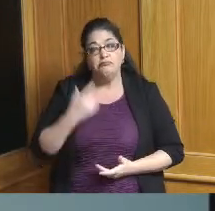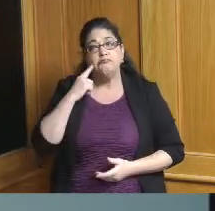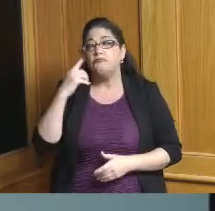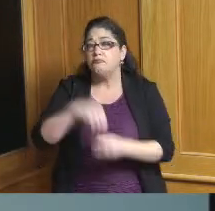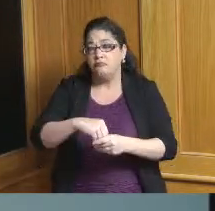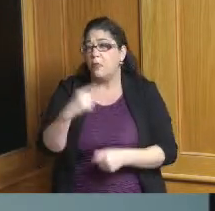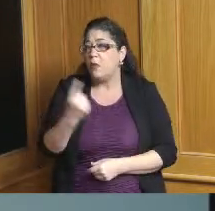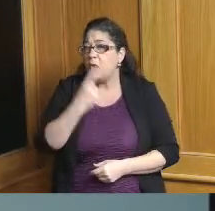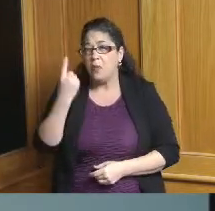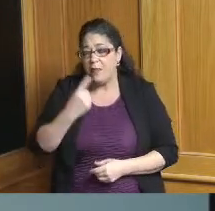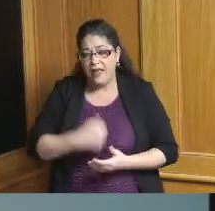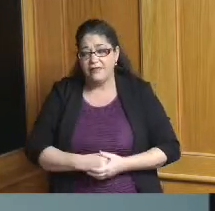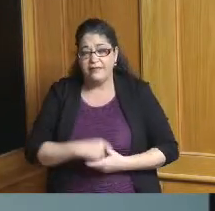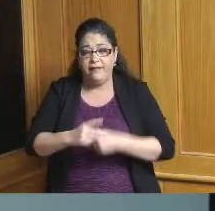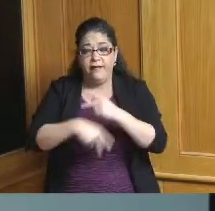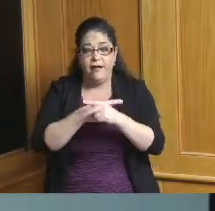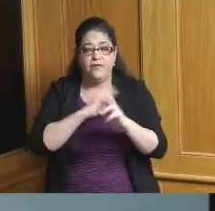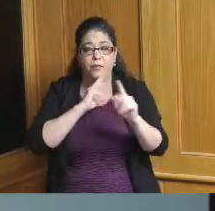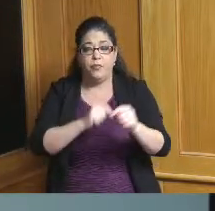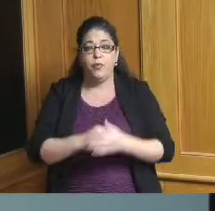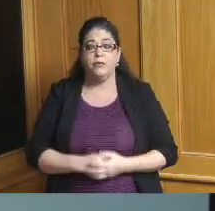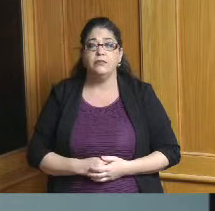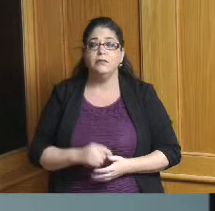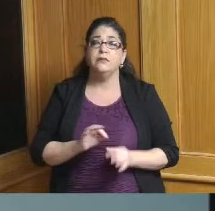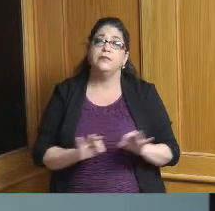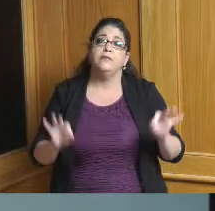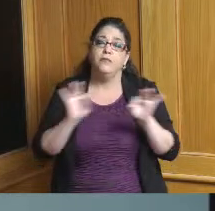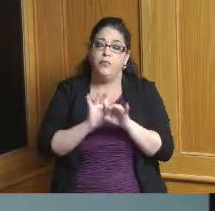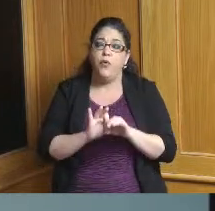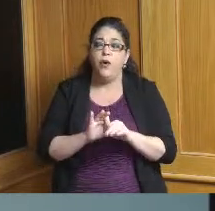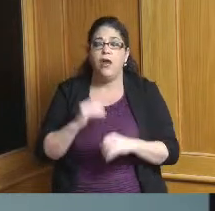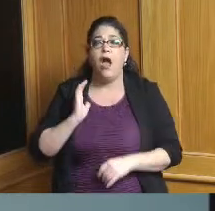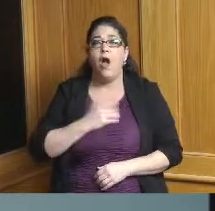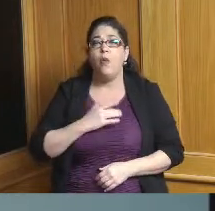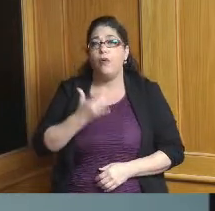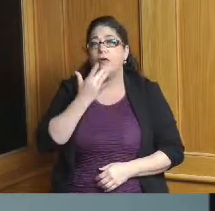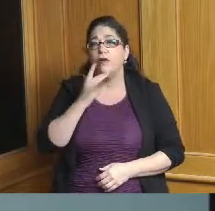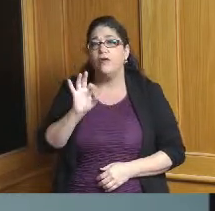report it's important to make sure that we're supporting our fortune 500s that we're supporting